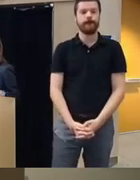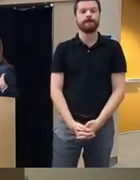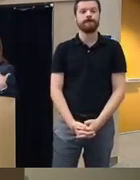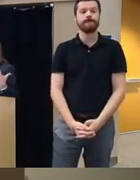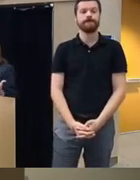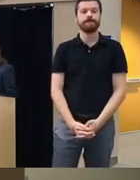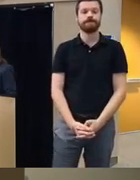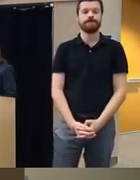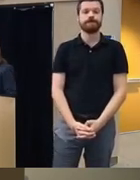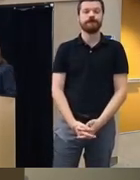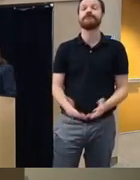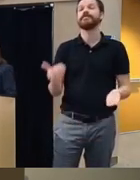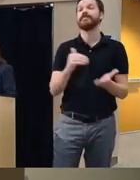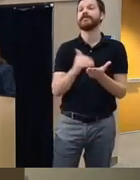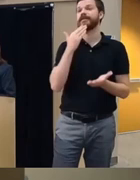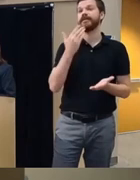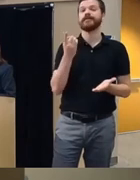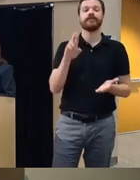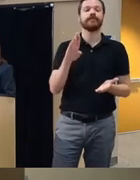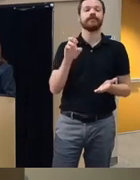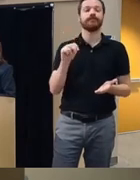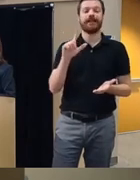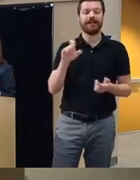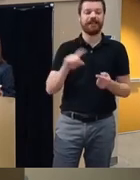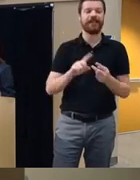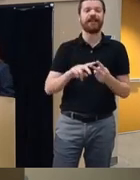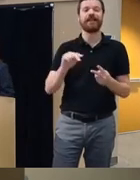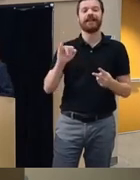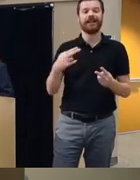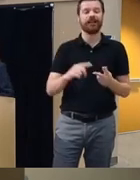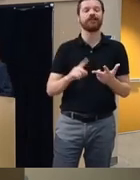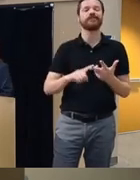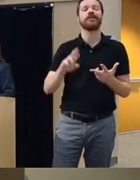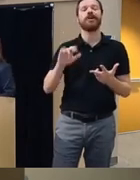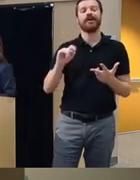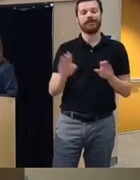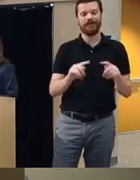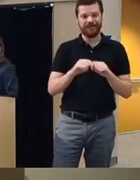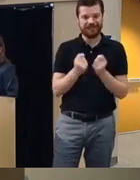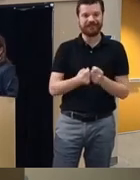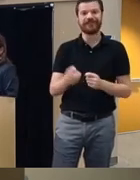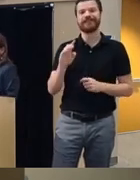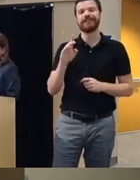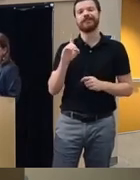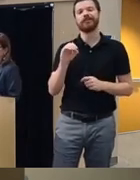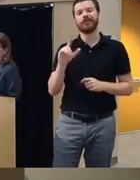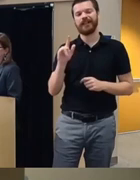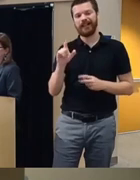again I just want again thank Dr benley and and I and the rat behal team doors aren do little R's